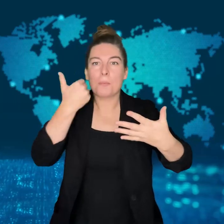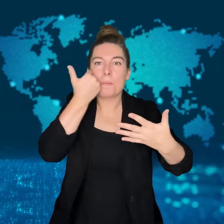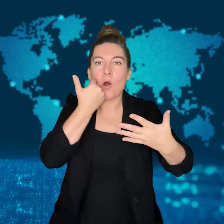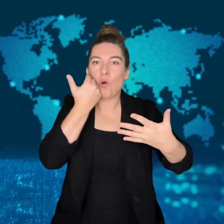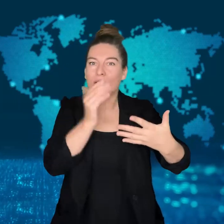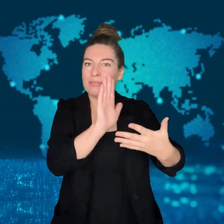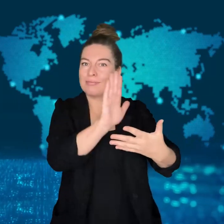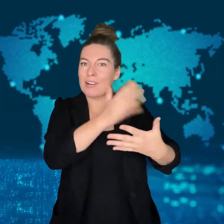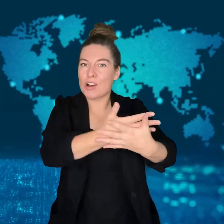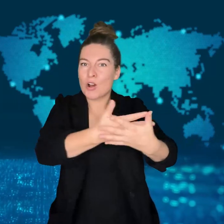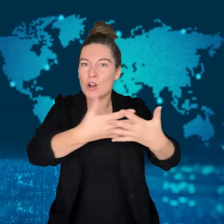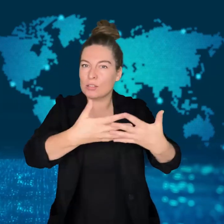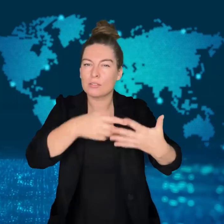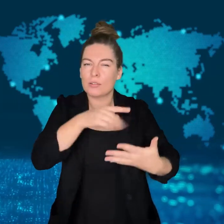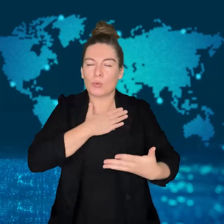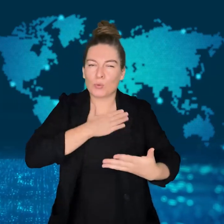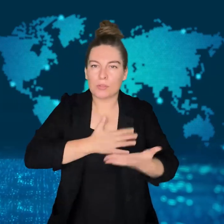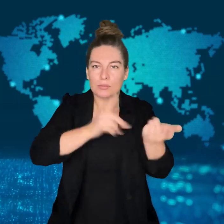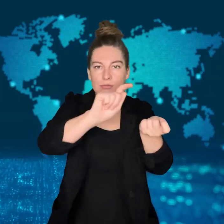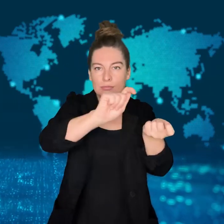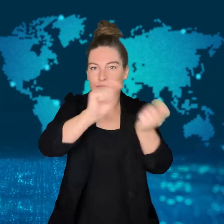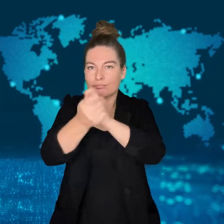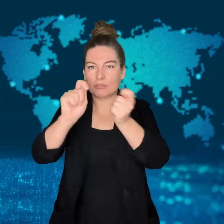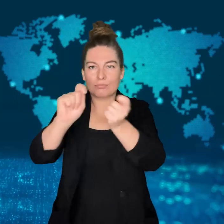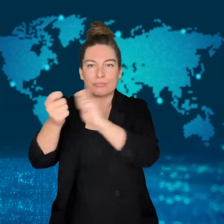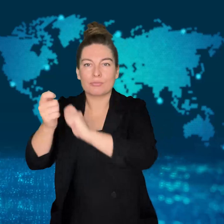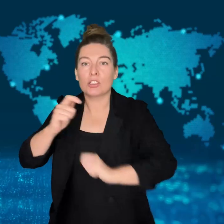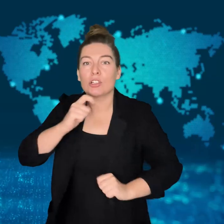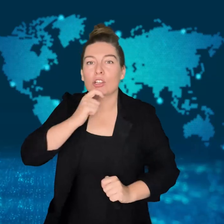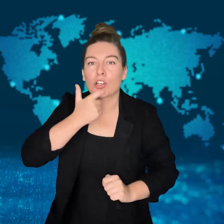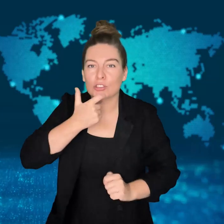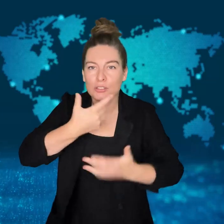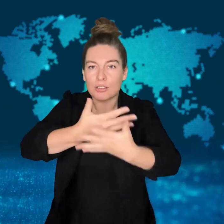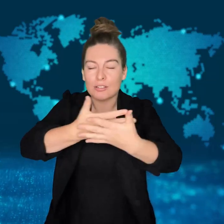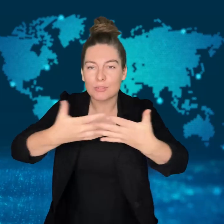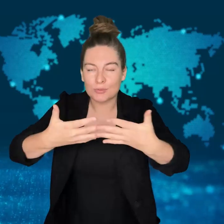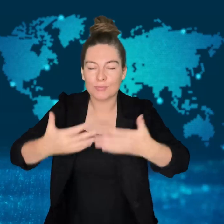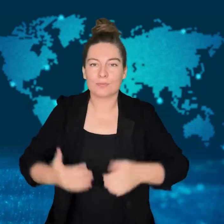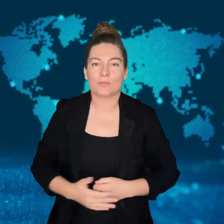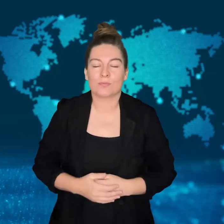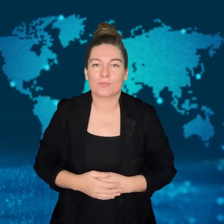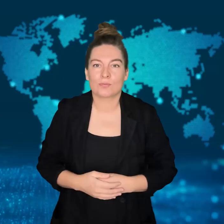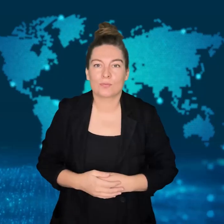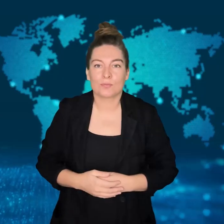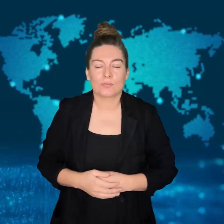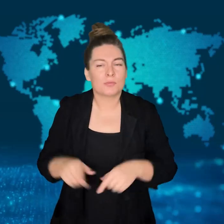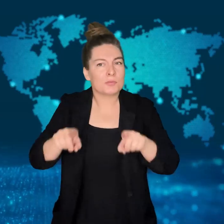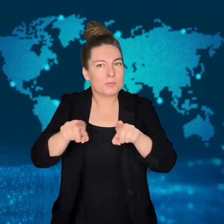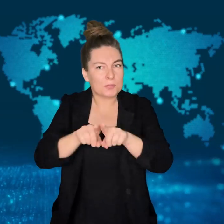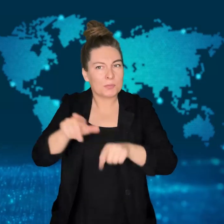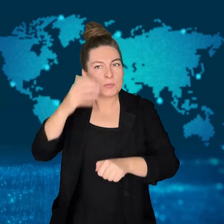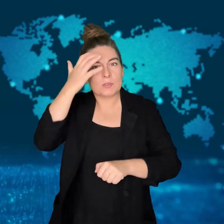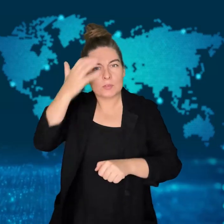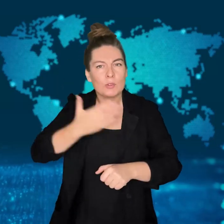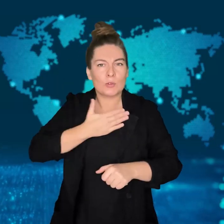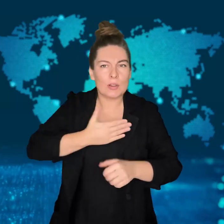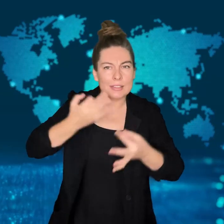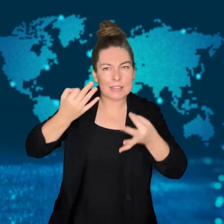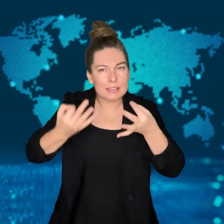the names of several departments from the Māori language to English.